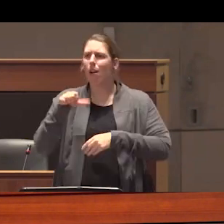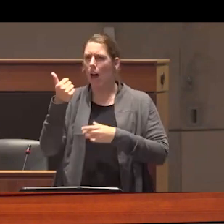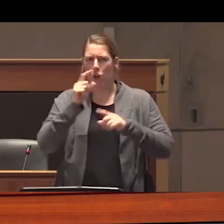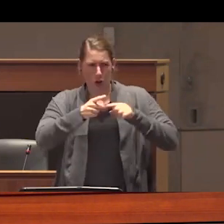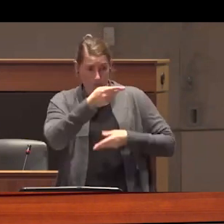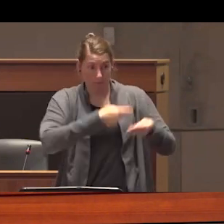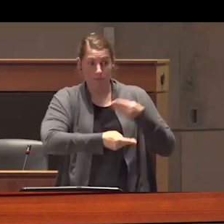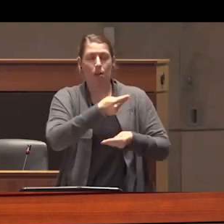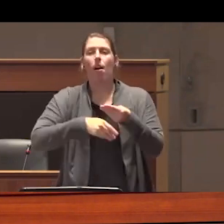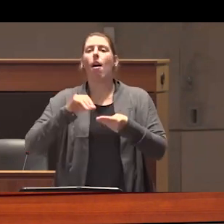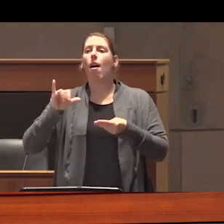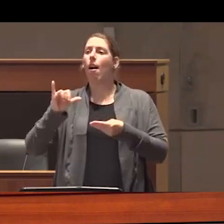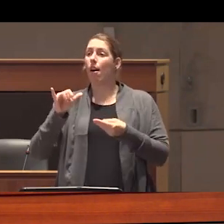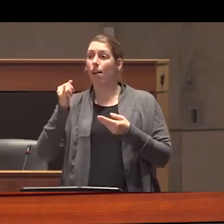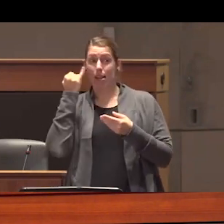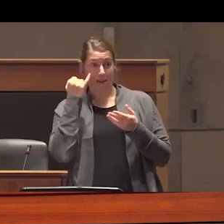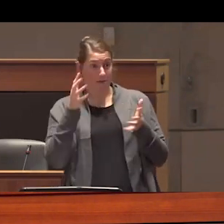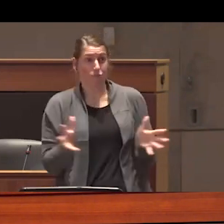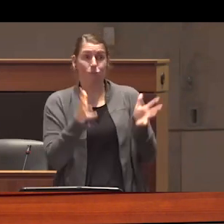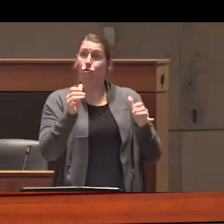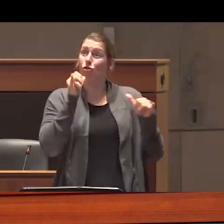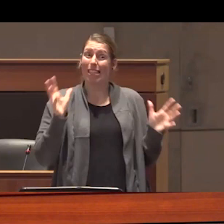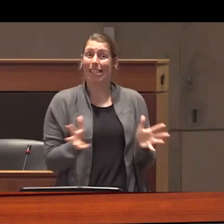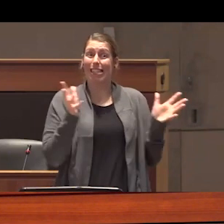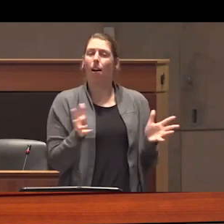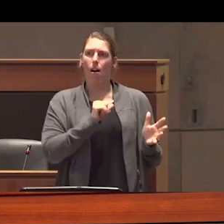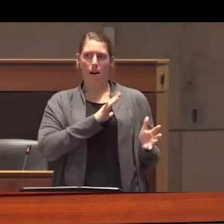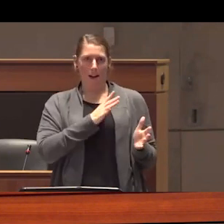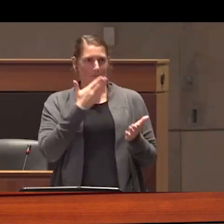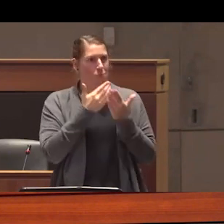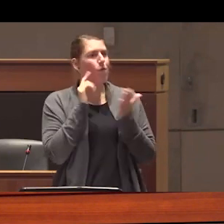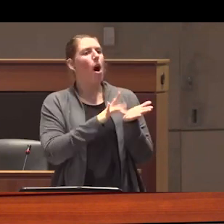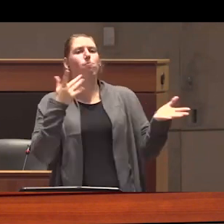they soon realized that promoting overconsumption was an effective tool for exploitative bargaining